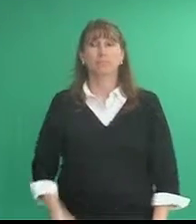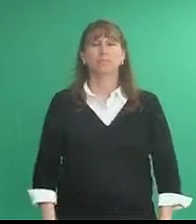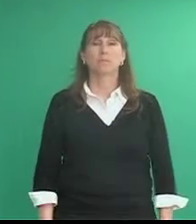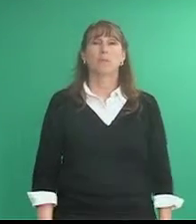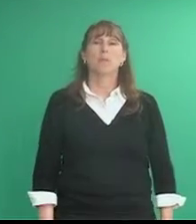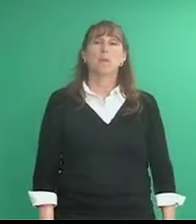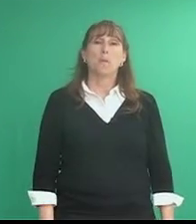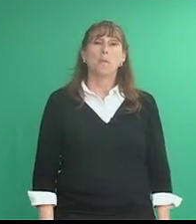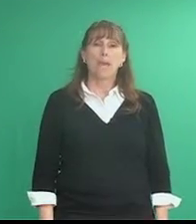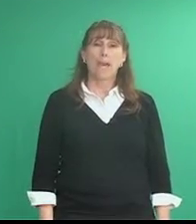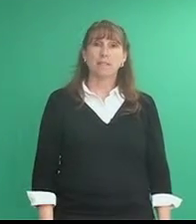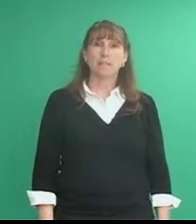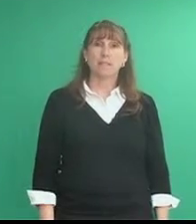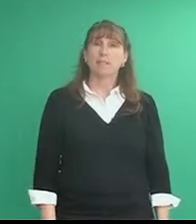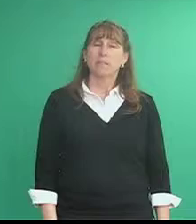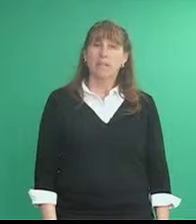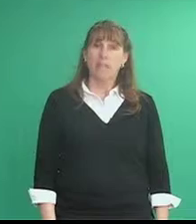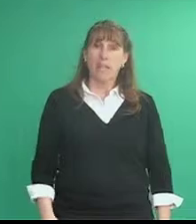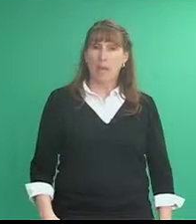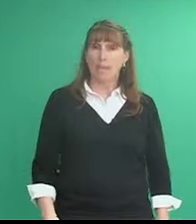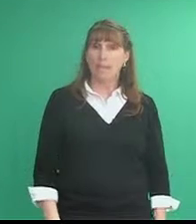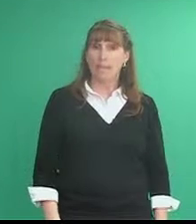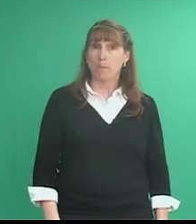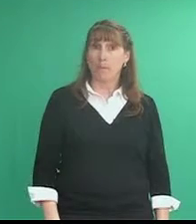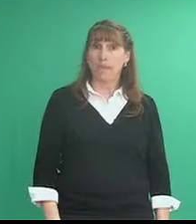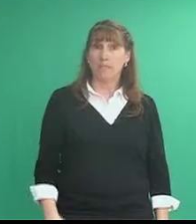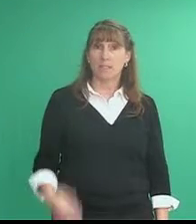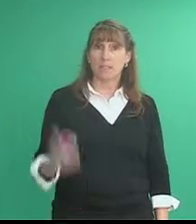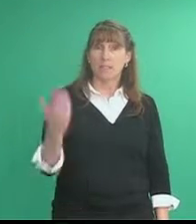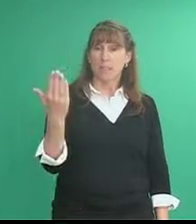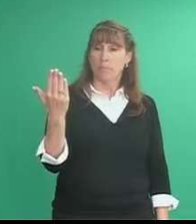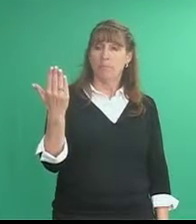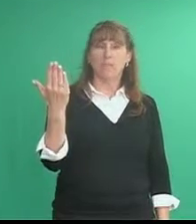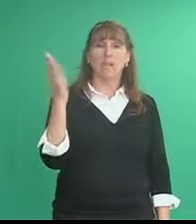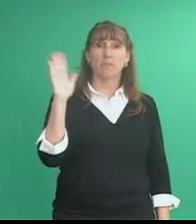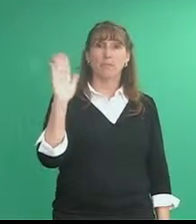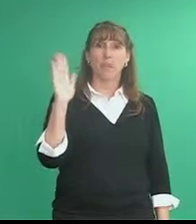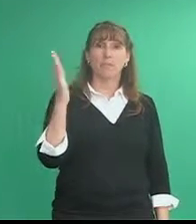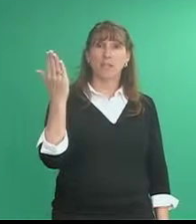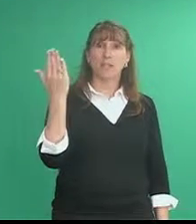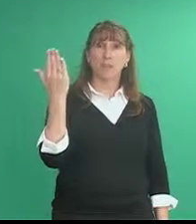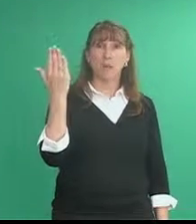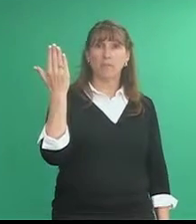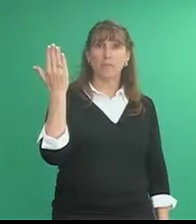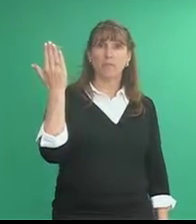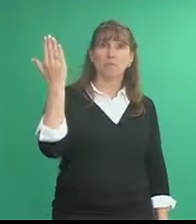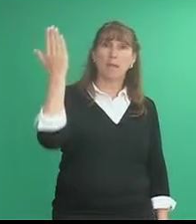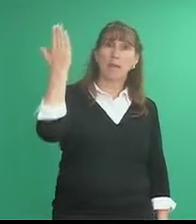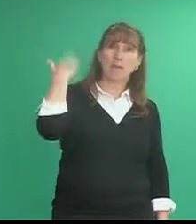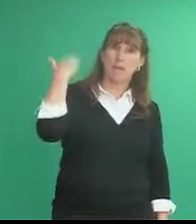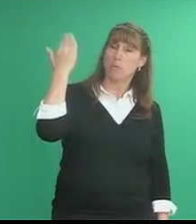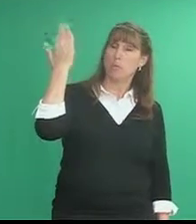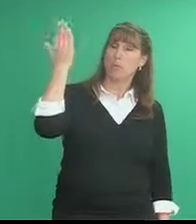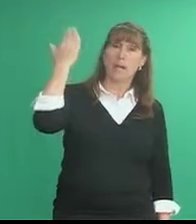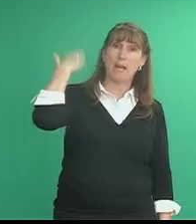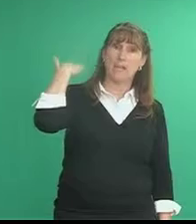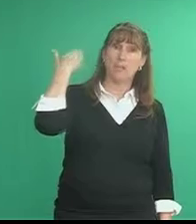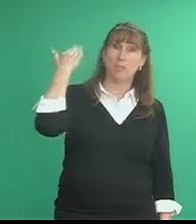past. like it happened in the past [ah] five hand shape palm faces back and move it behind you